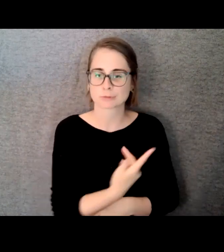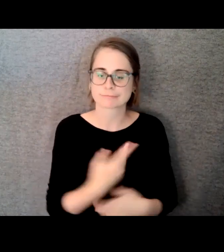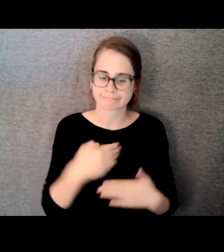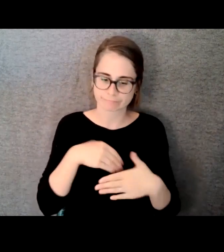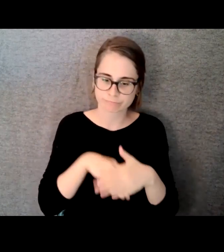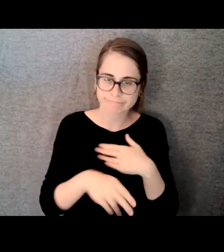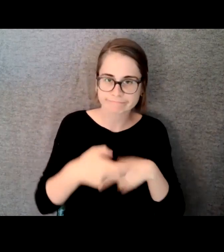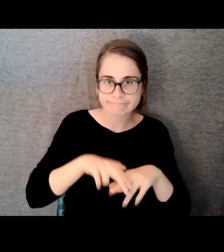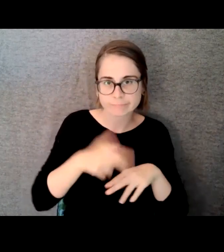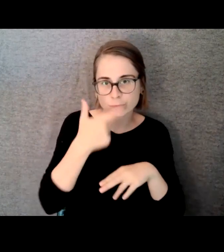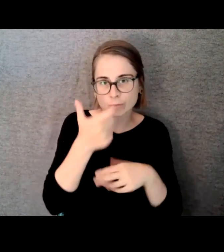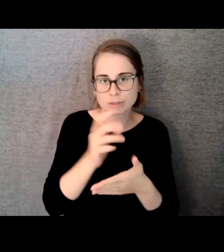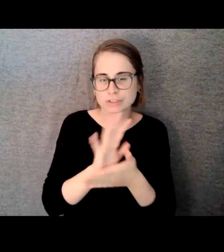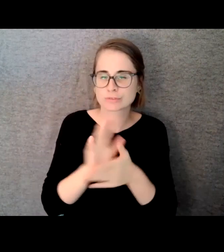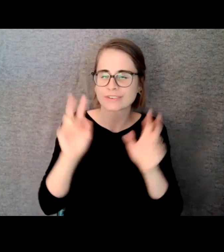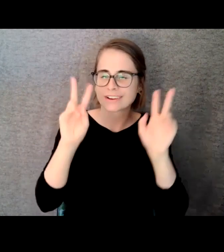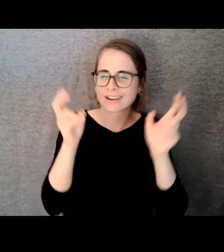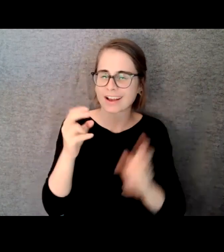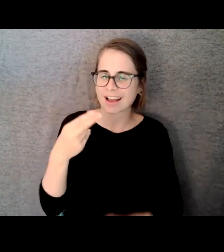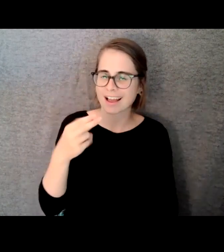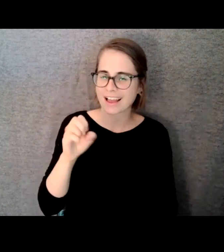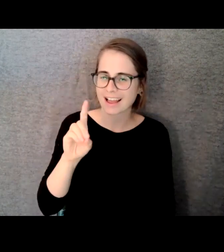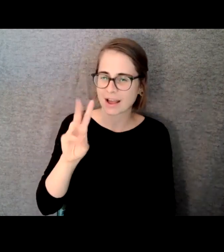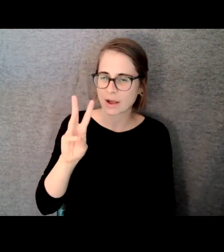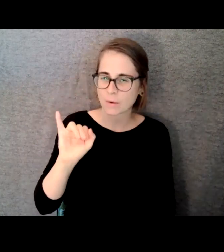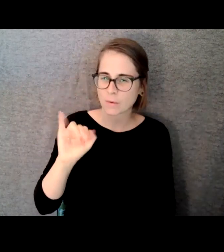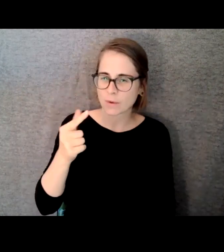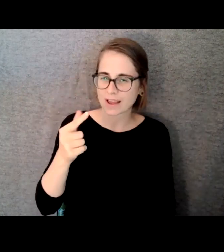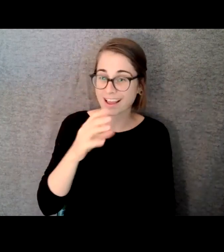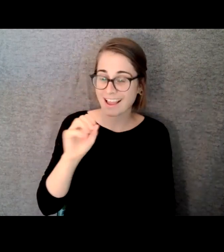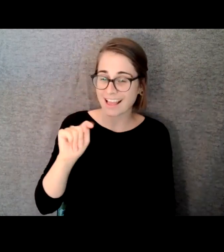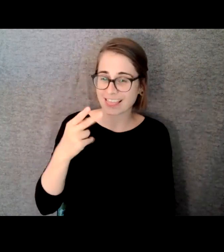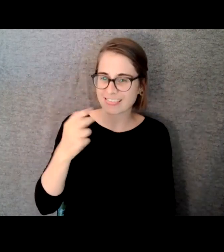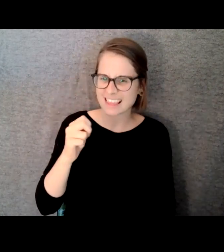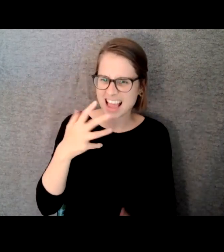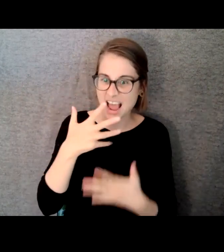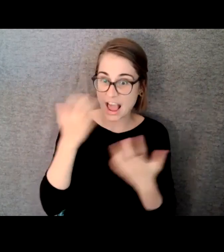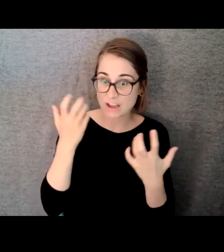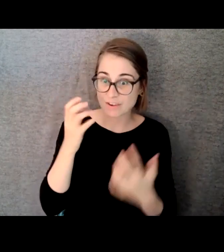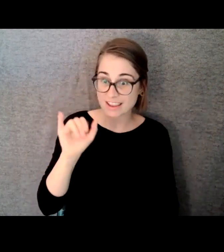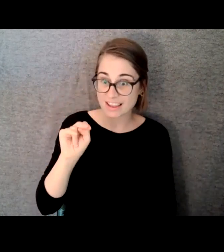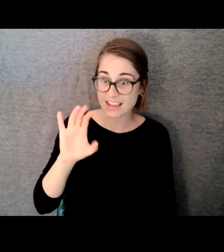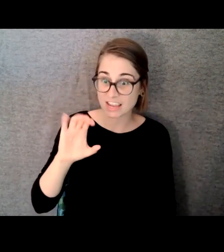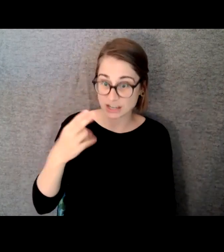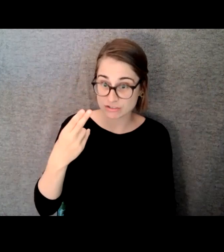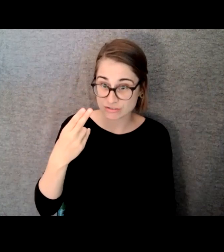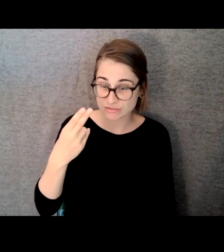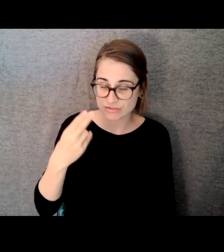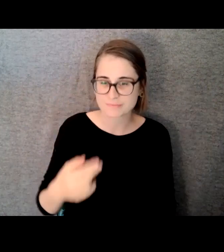Which I knew nothing about it other than I knew it had been a musical. And I was not